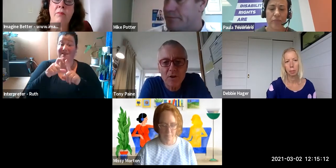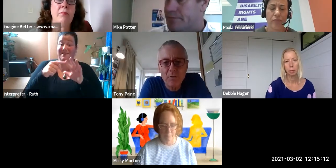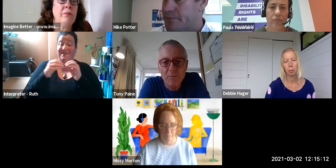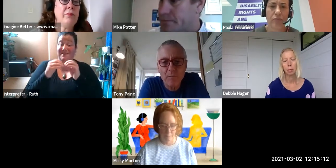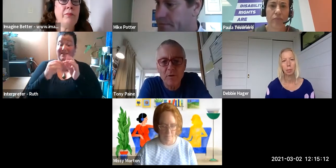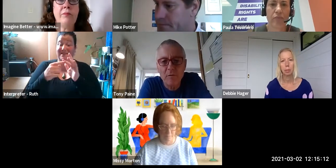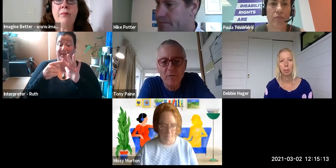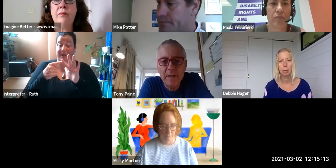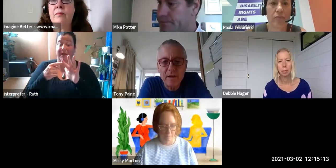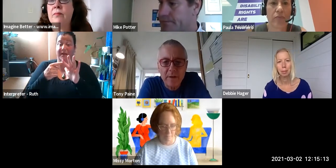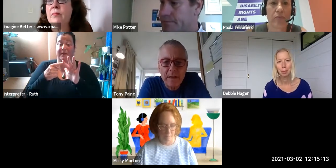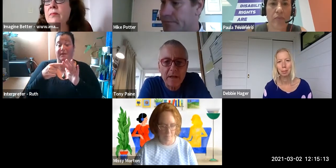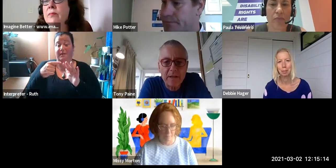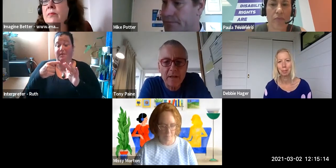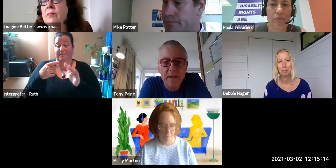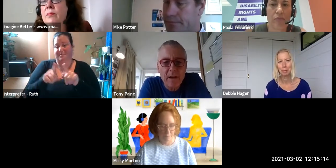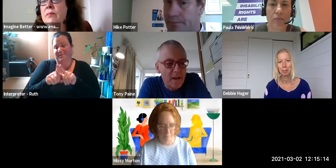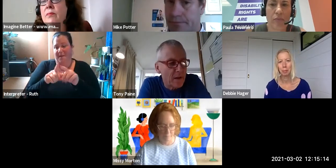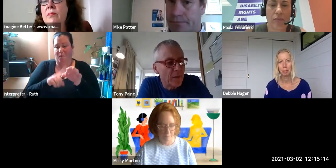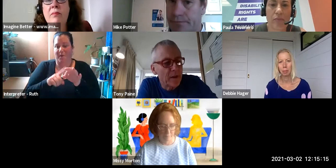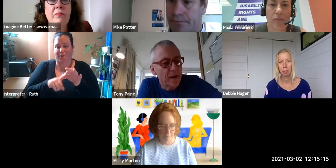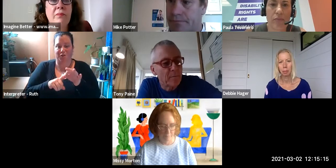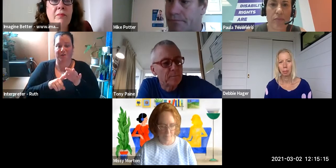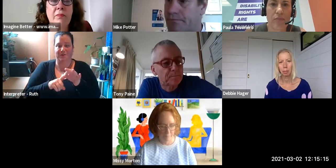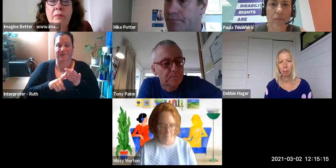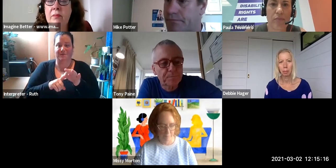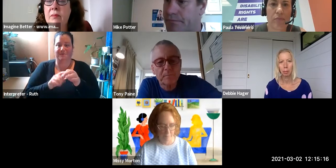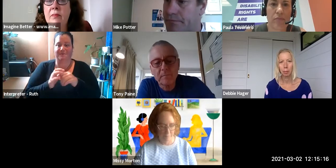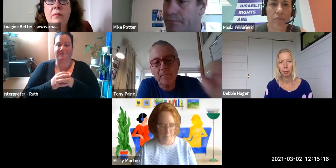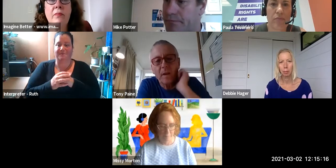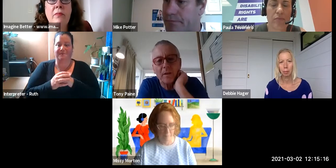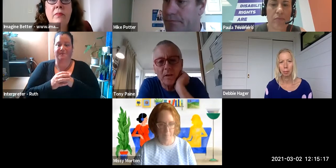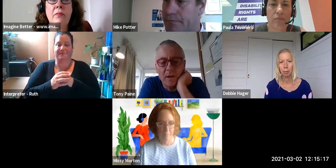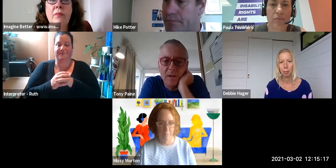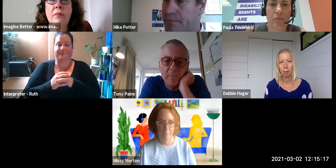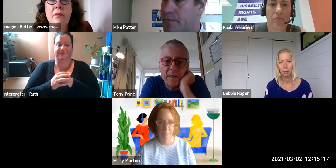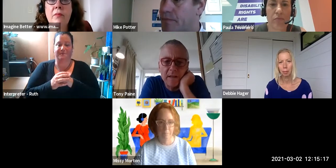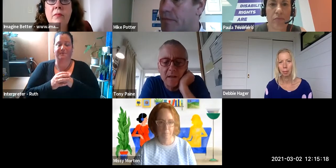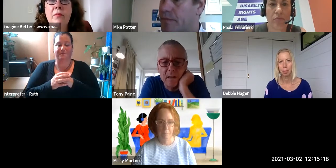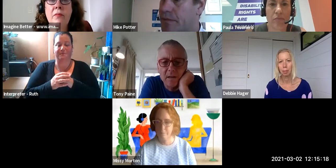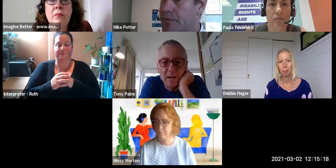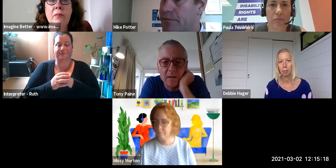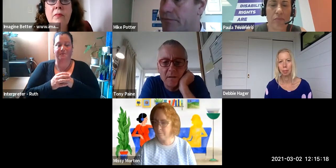conscious that you have for many years been advocating in the disability space and have